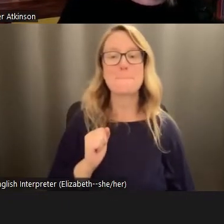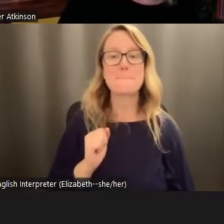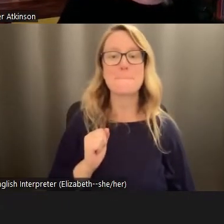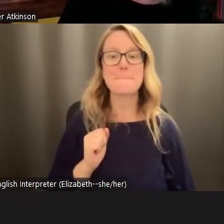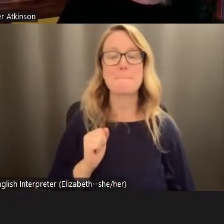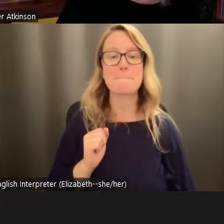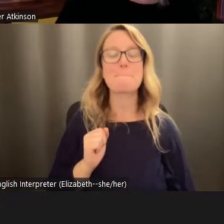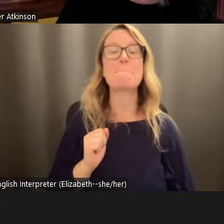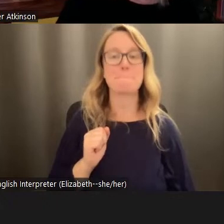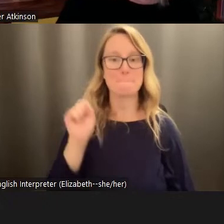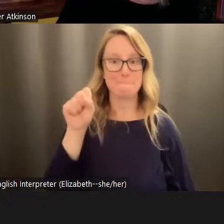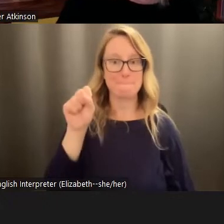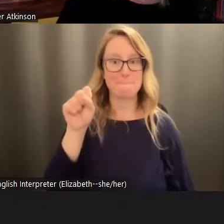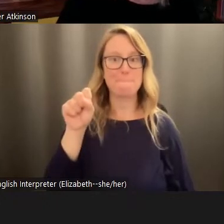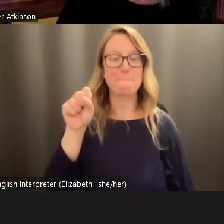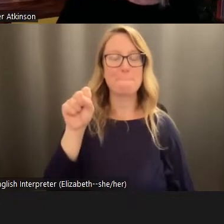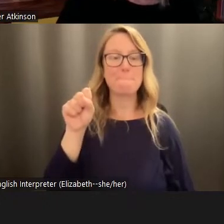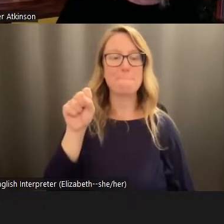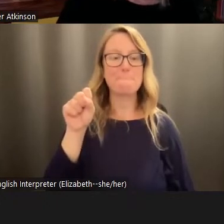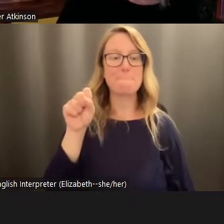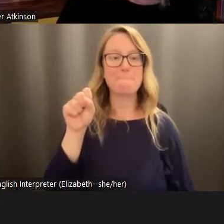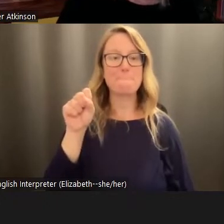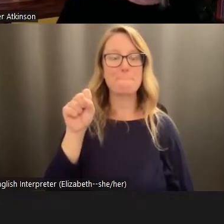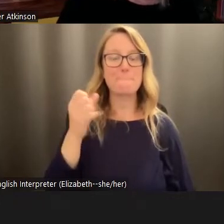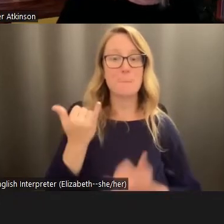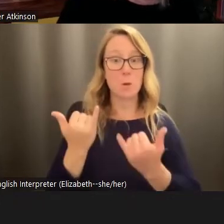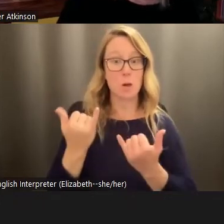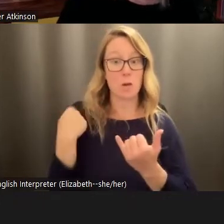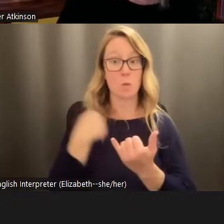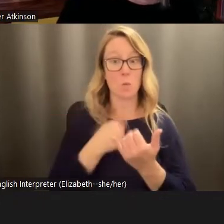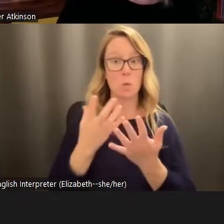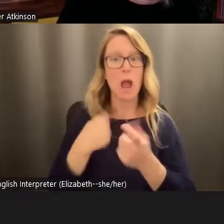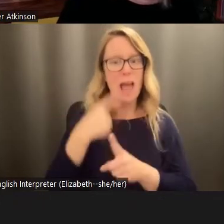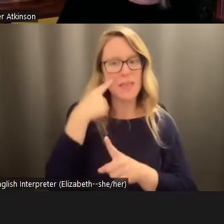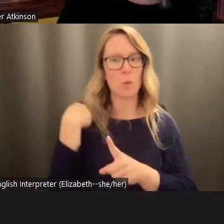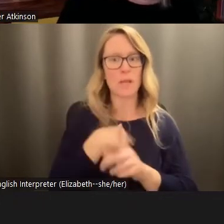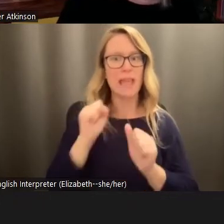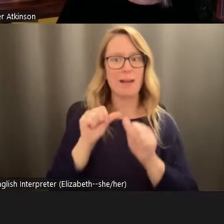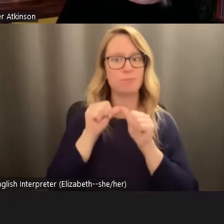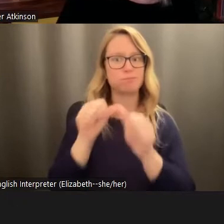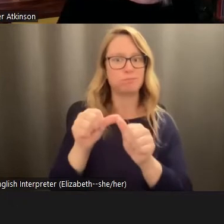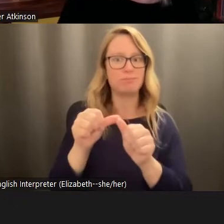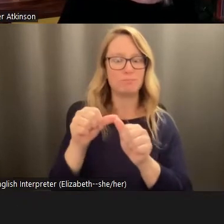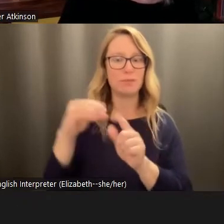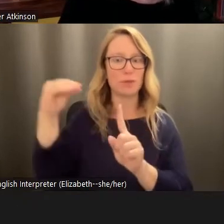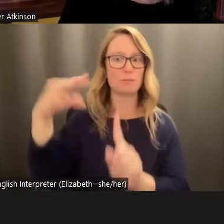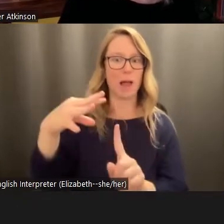oh, yes, I guess at this point, do we want to I think we can continue to spotlight people to make sure that our interpreters